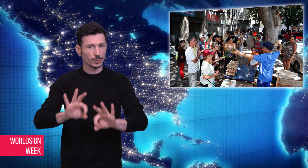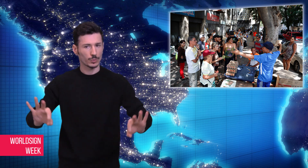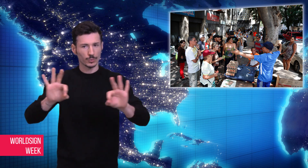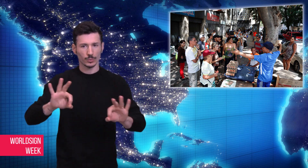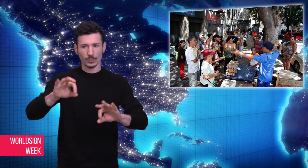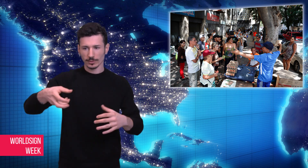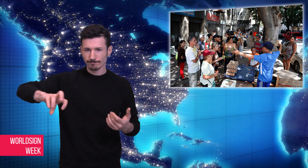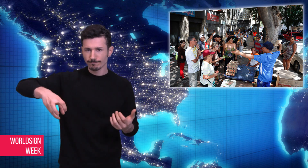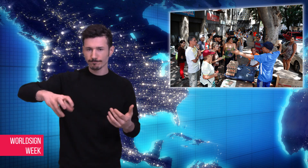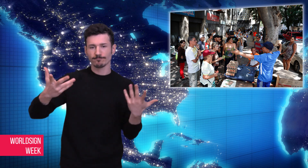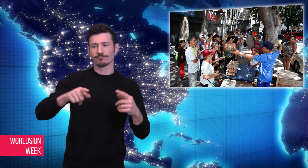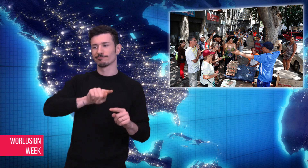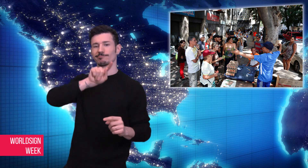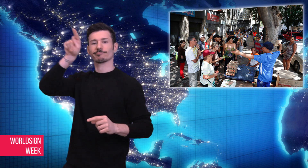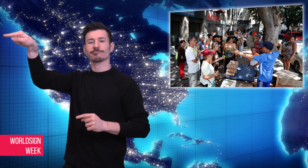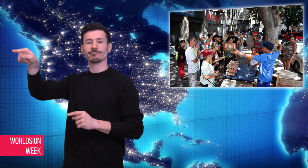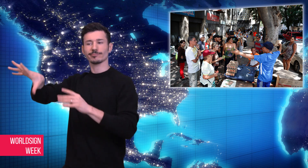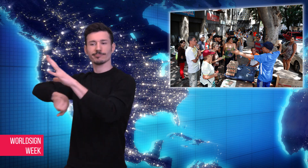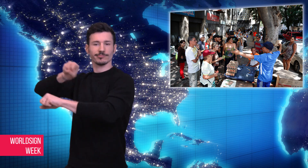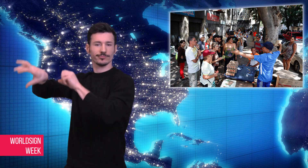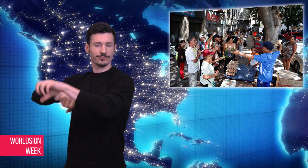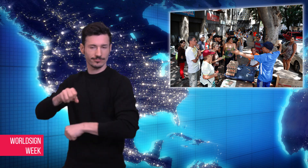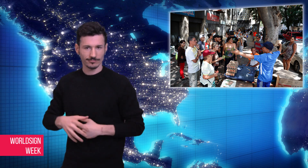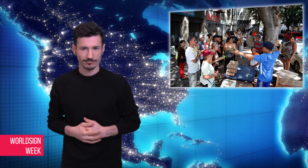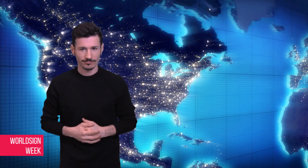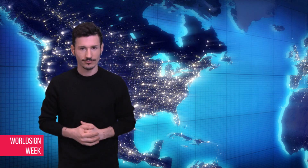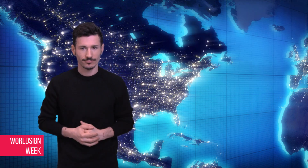cannot have water without electricity to run water pumps.